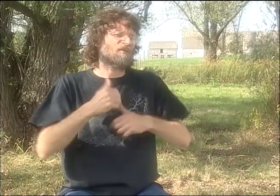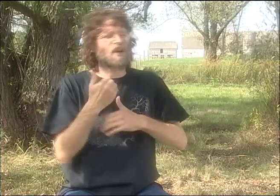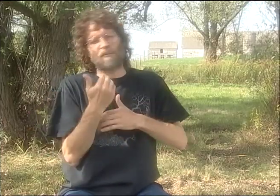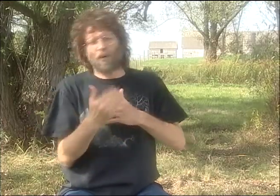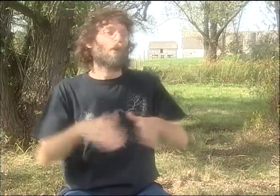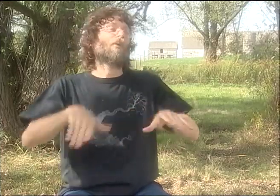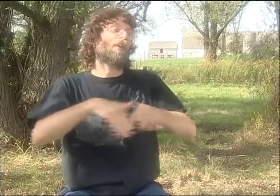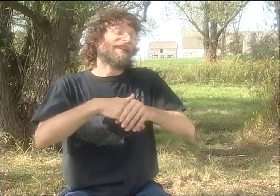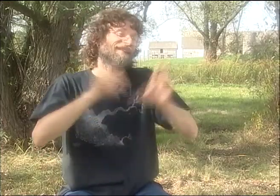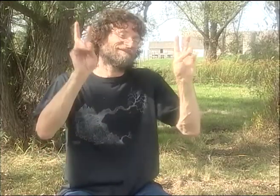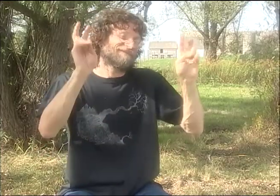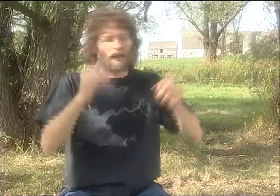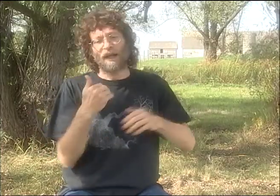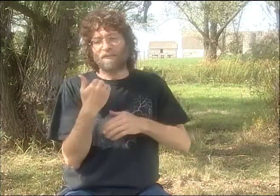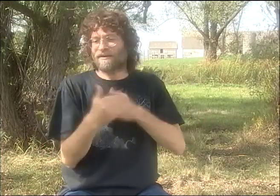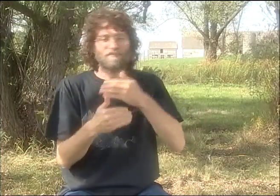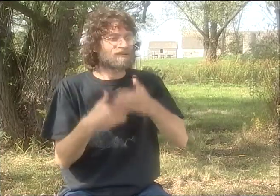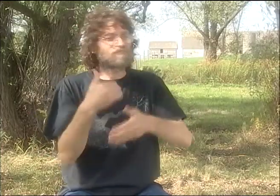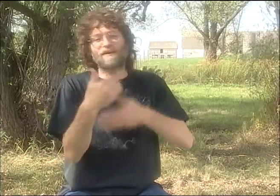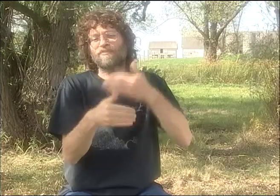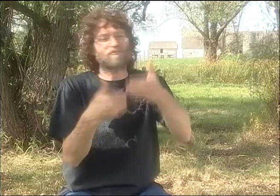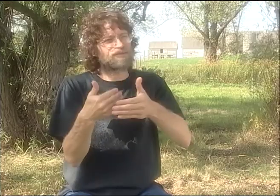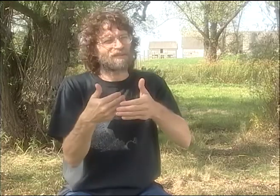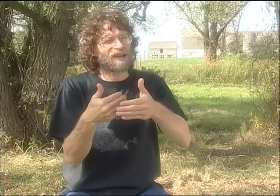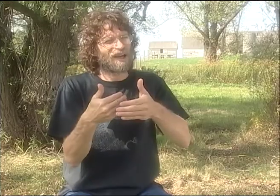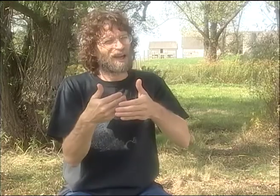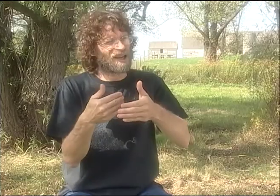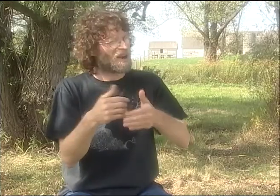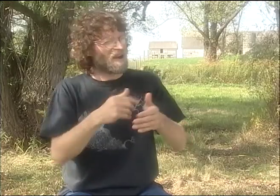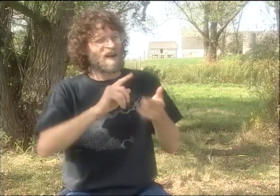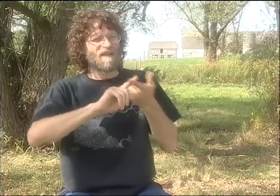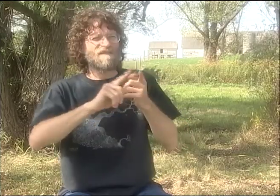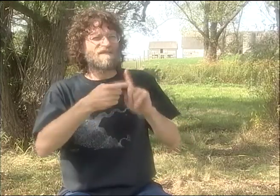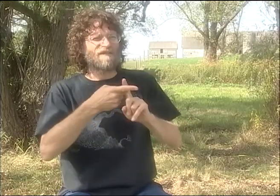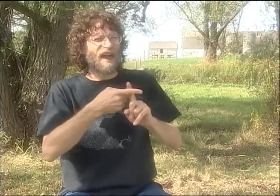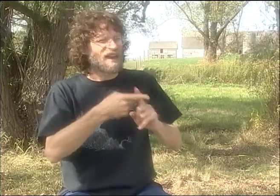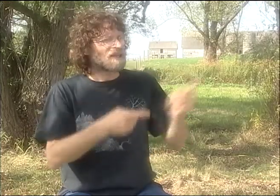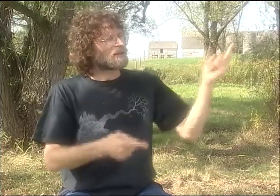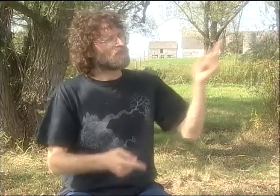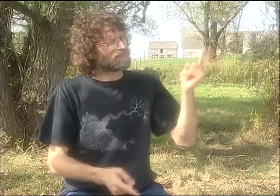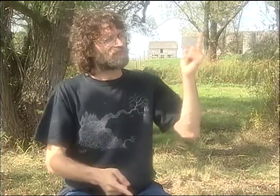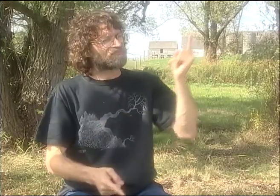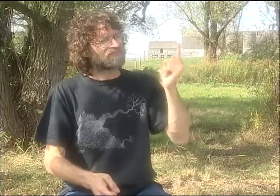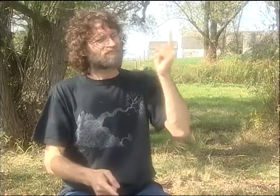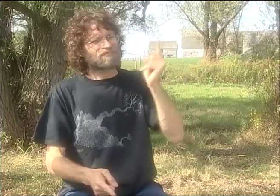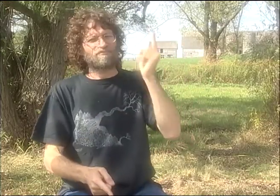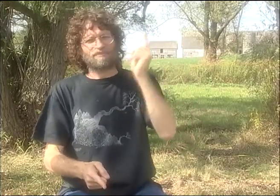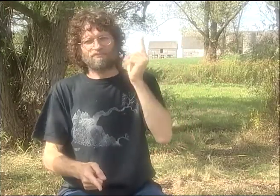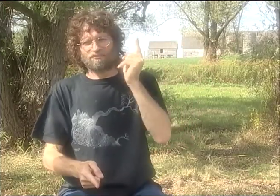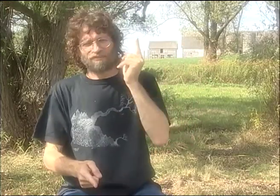AND THEN AS THE WEDDING PROGRESSED-- I GUESS MAYBE, YOU KNOW, IT HAD GONE ABOUT HALFWAY OR SOMETHING,